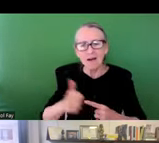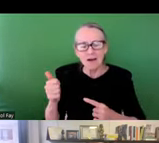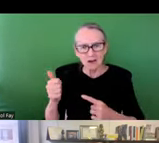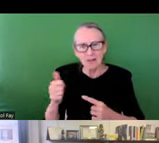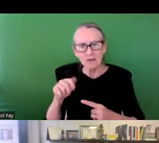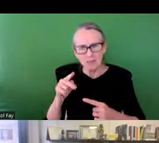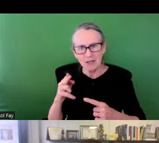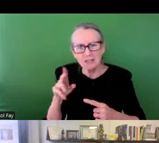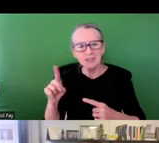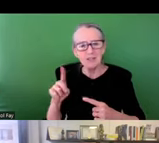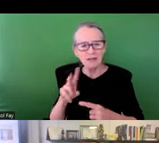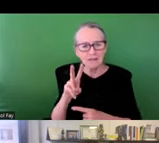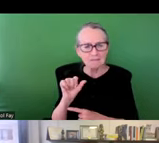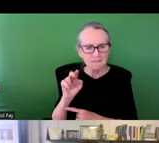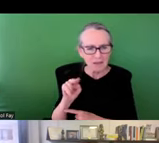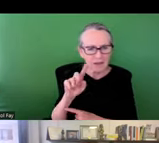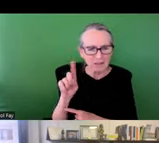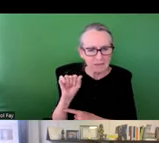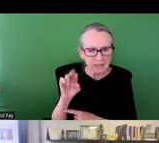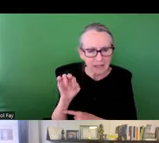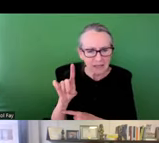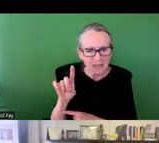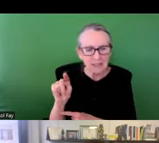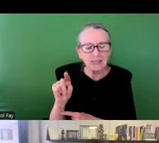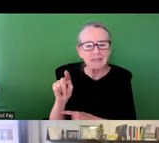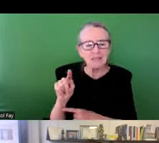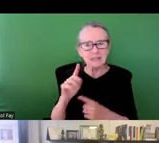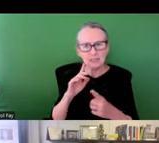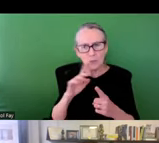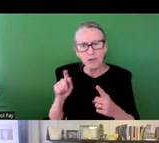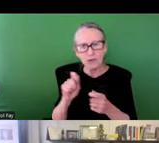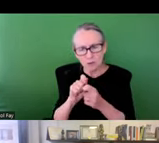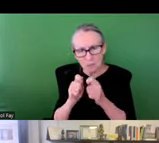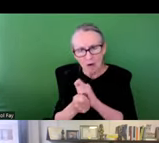Van Zandt in 2012 talked about how